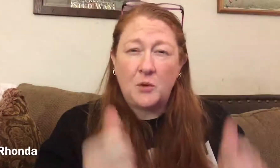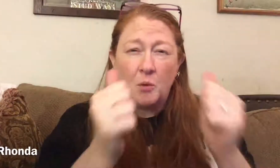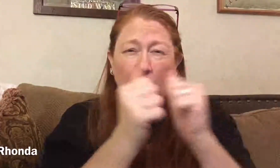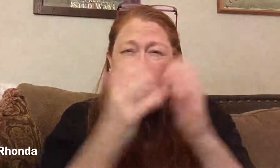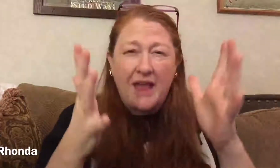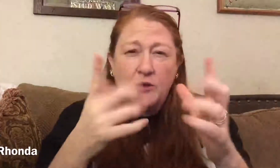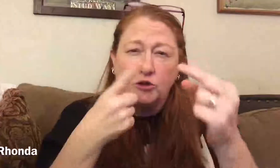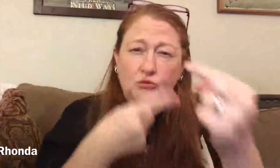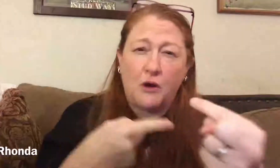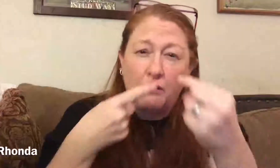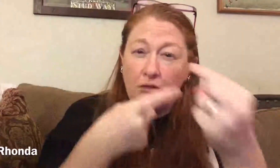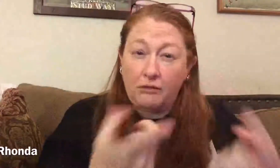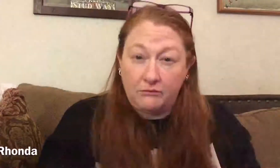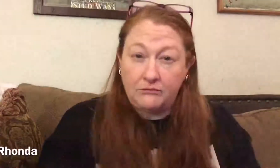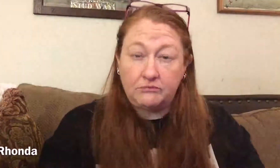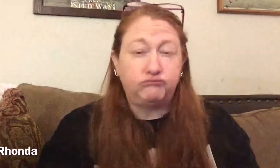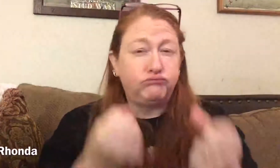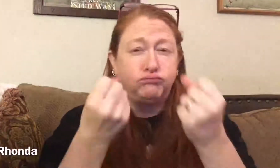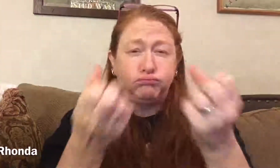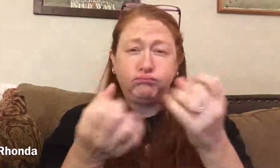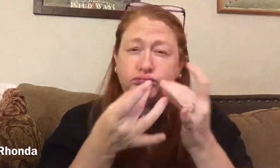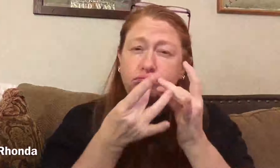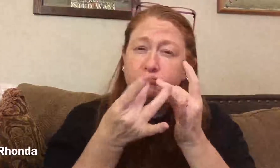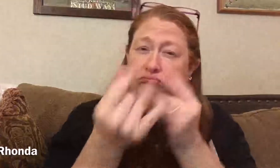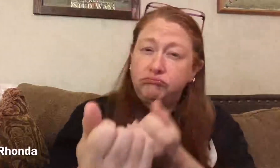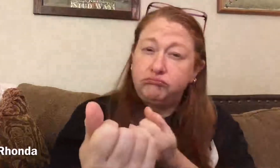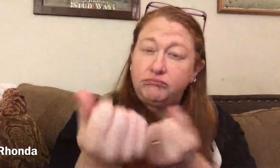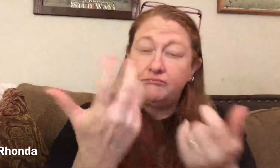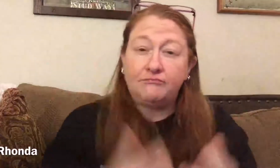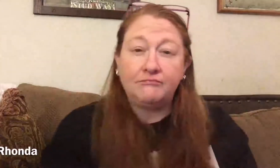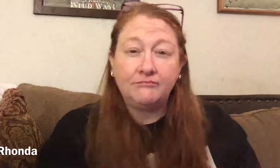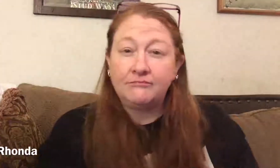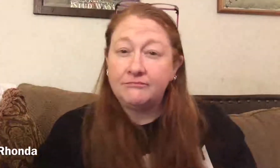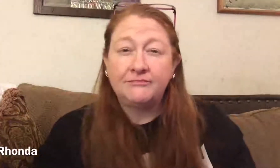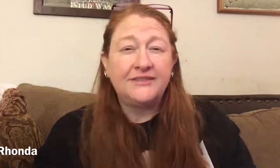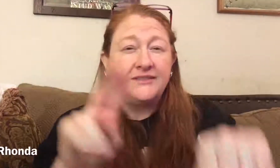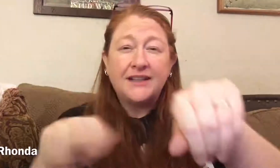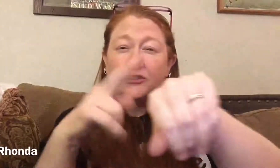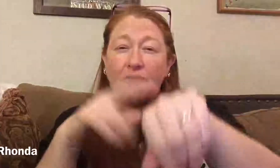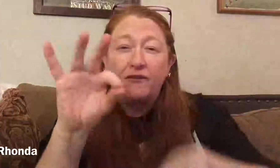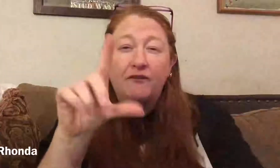without struggle. Signing is fluid like a natural flow.